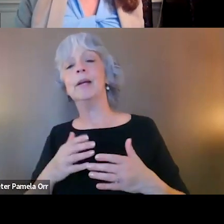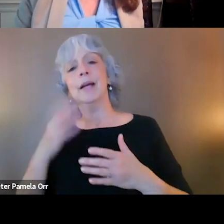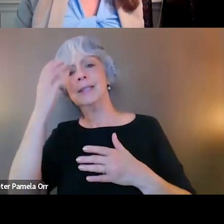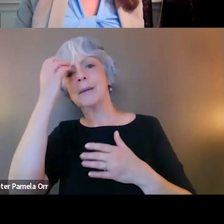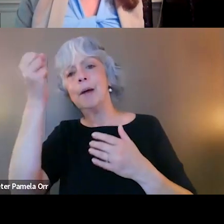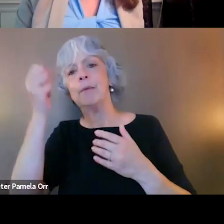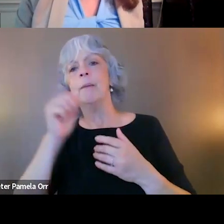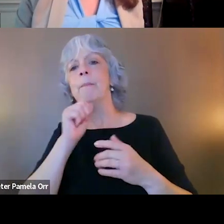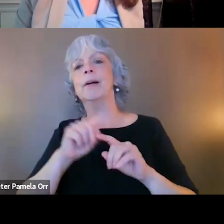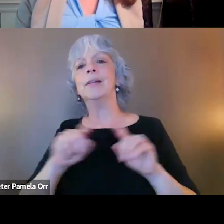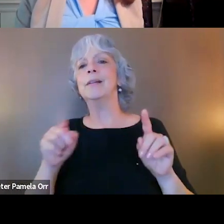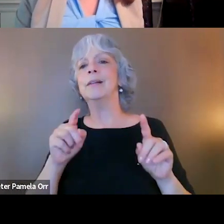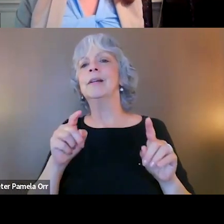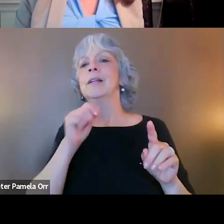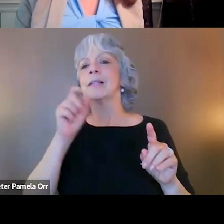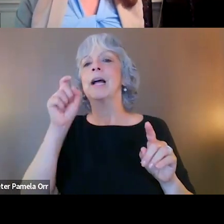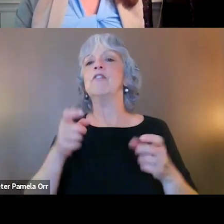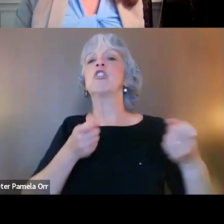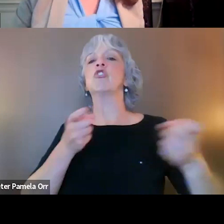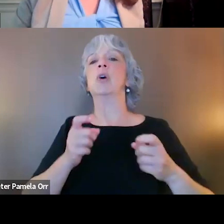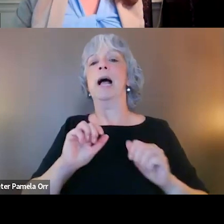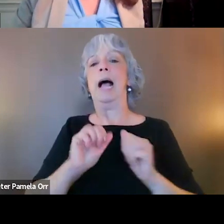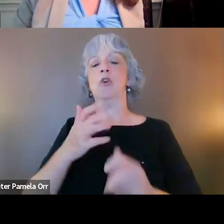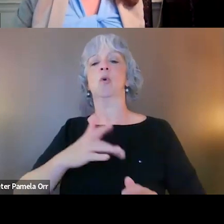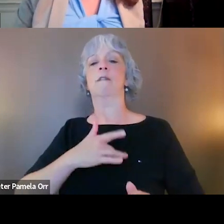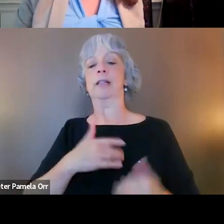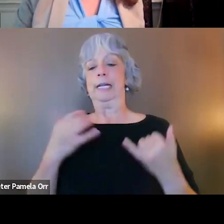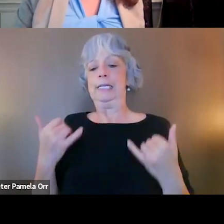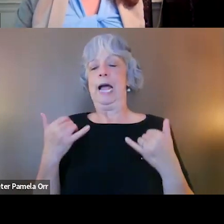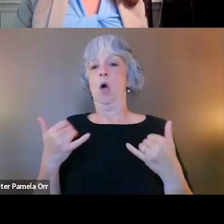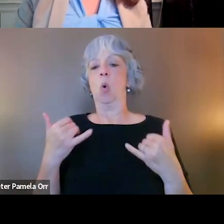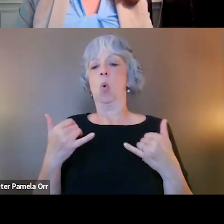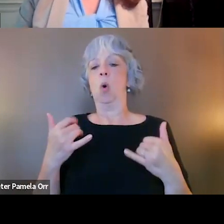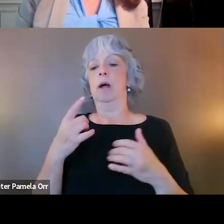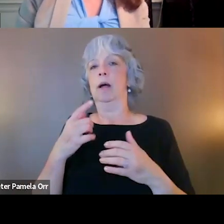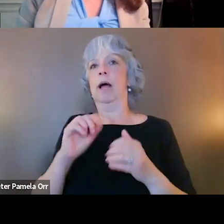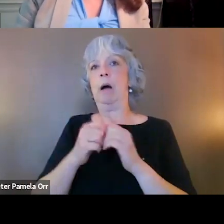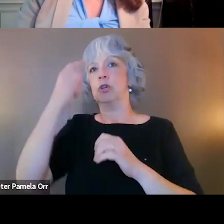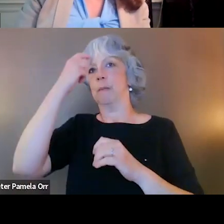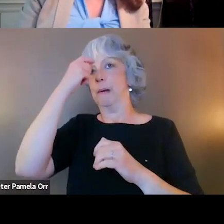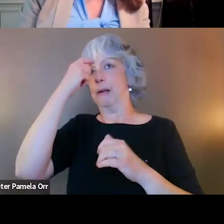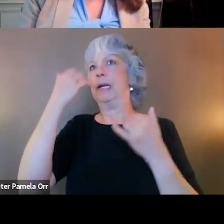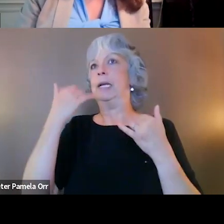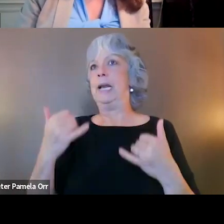how you're feeling now, what you're thinking about now. And so the big thing to remember then